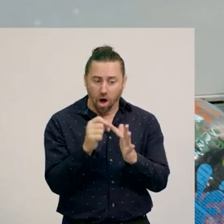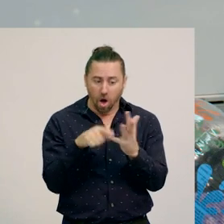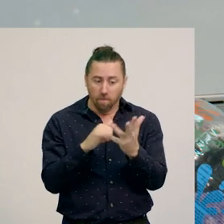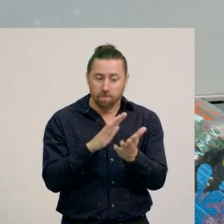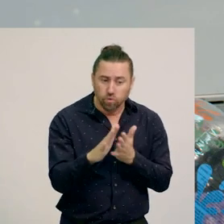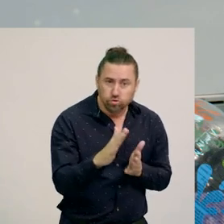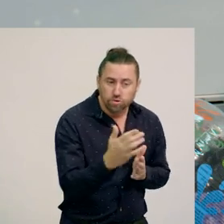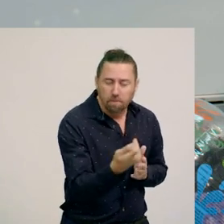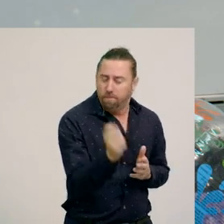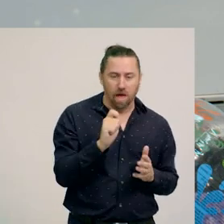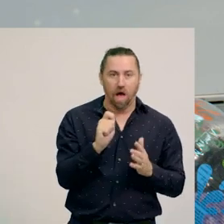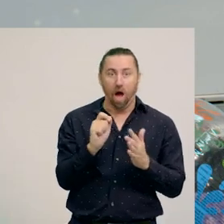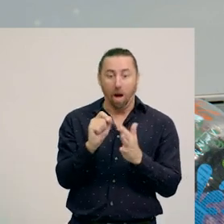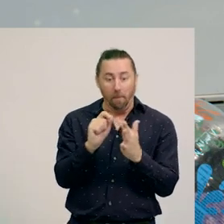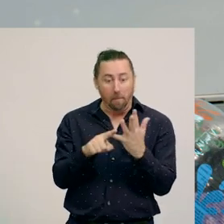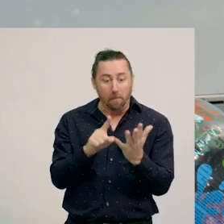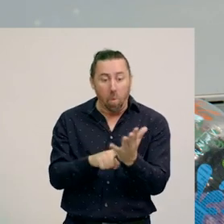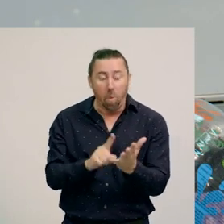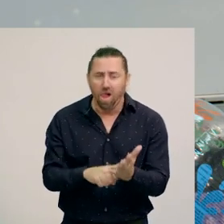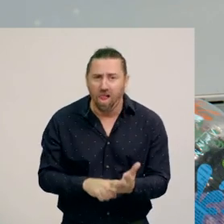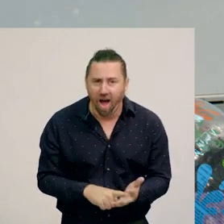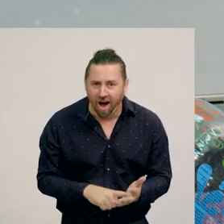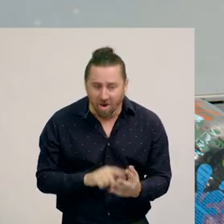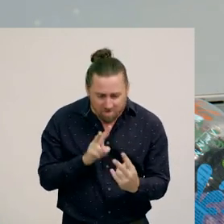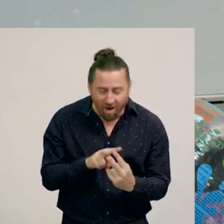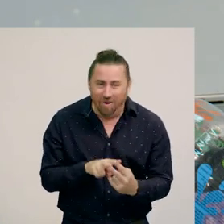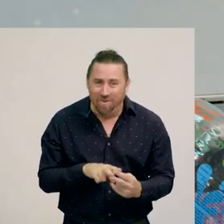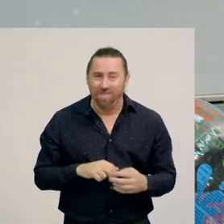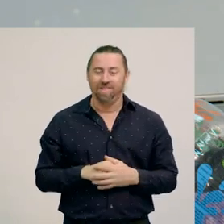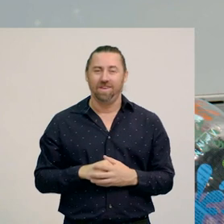Well, it’s more like shaking. Okay, let’s look back on what we've learnt today.